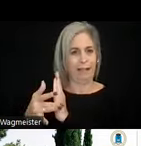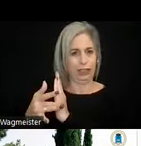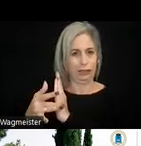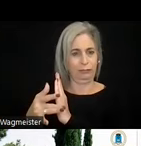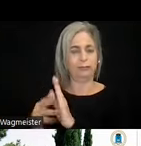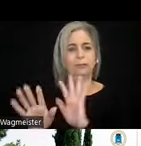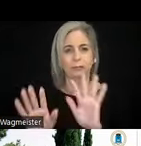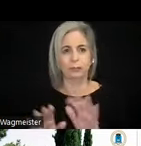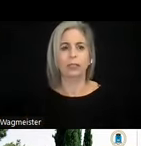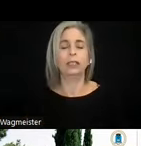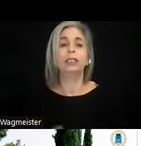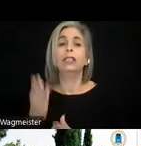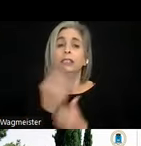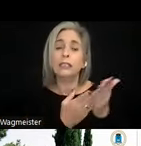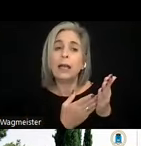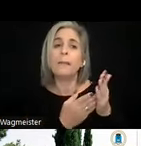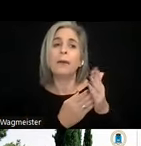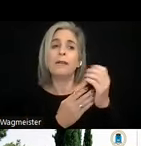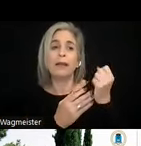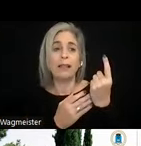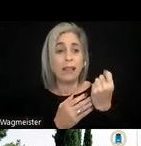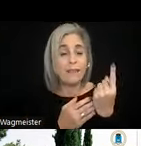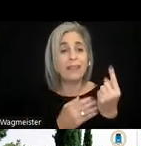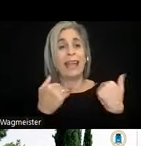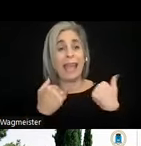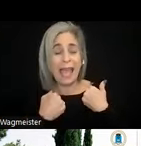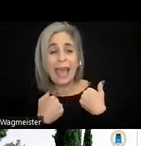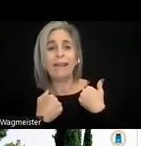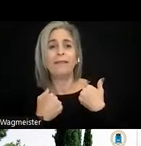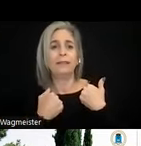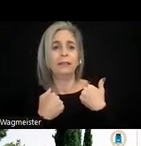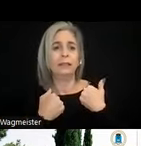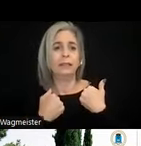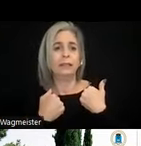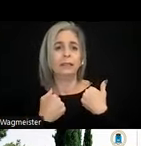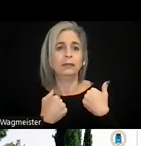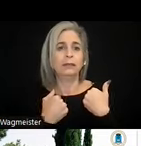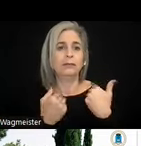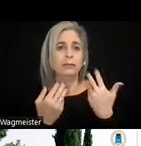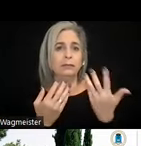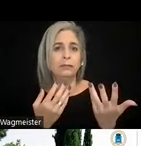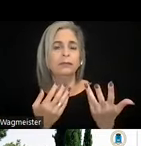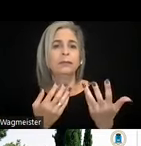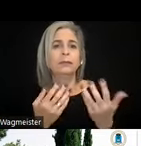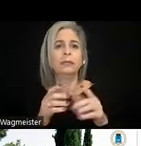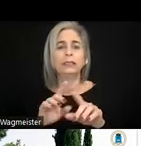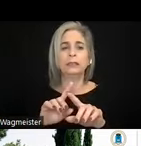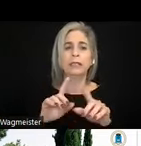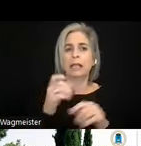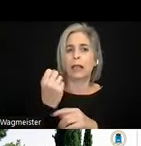A few sections of 11 do have impact on web like 11.6.1, no disruption of accessibility